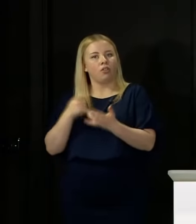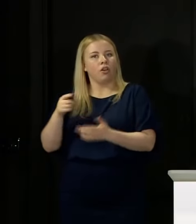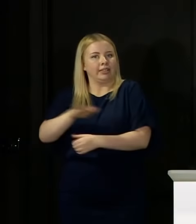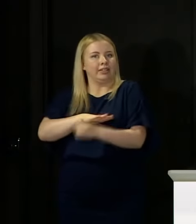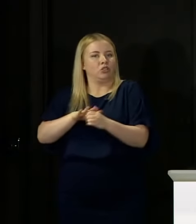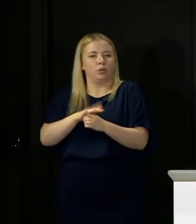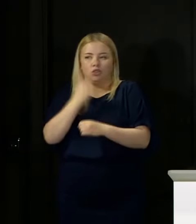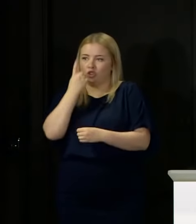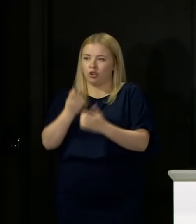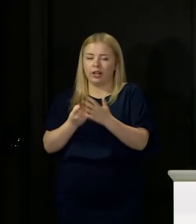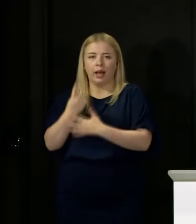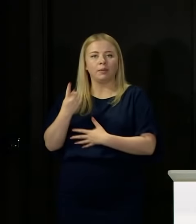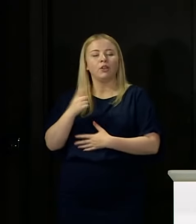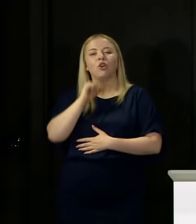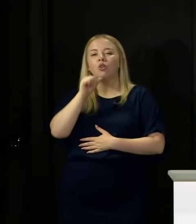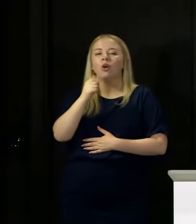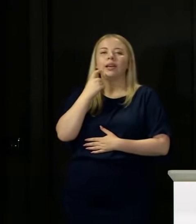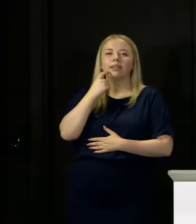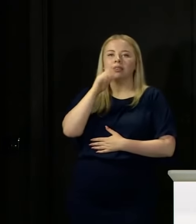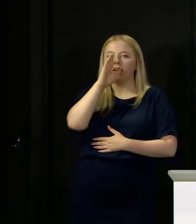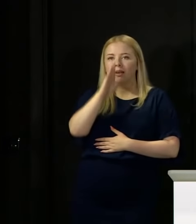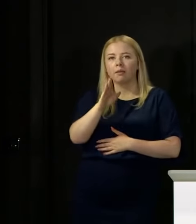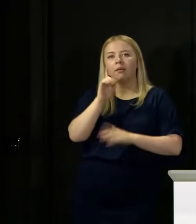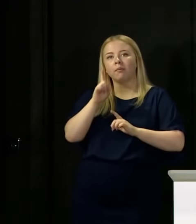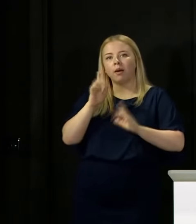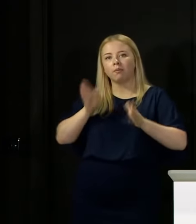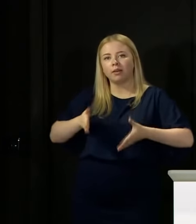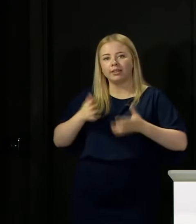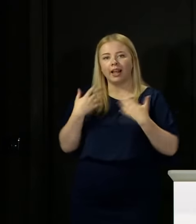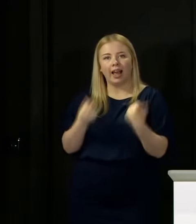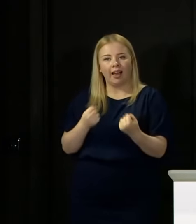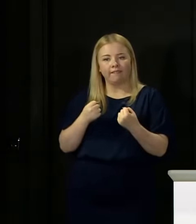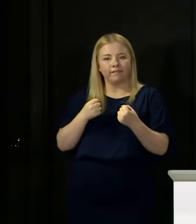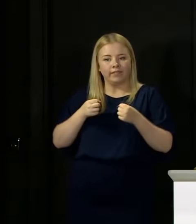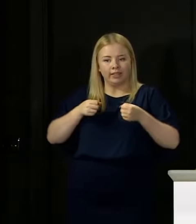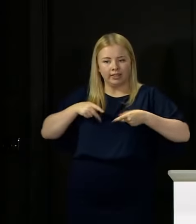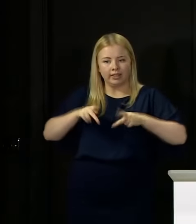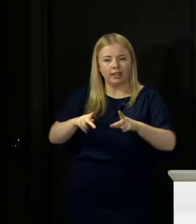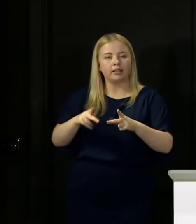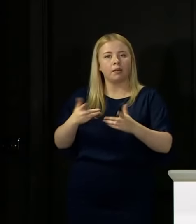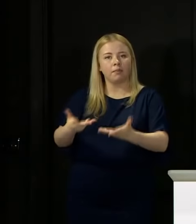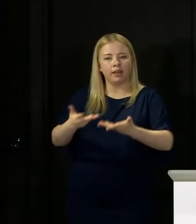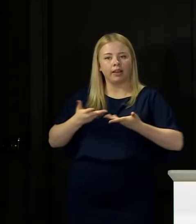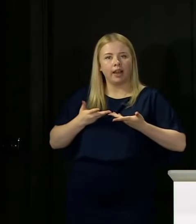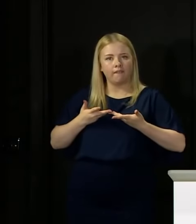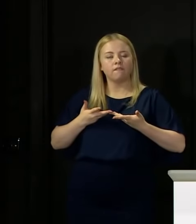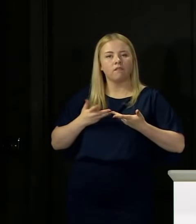That doesn't make it easy, but we have to have a system that gives overall confidence